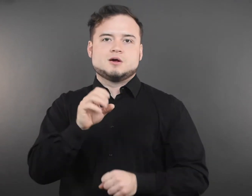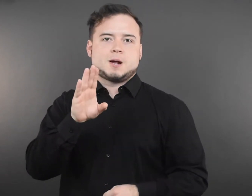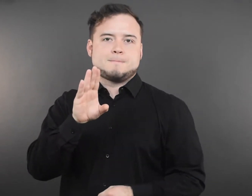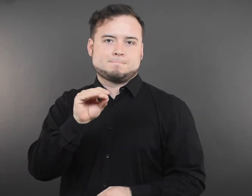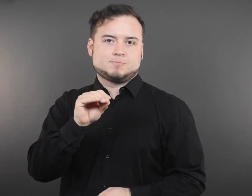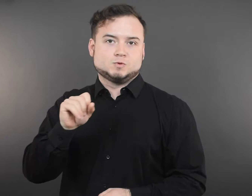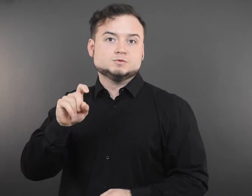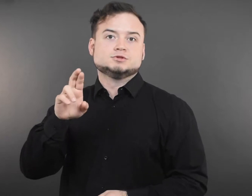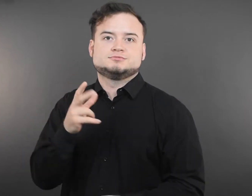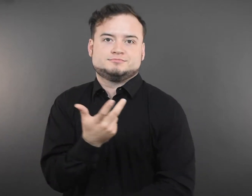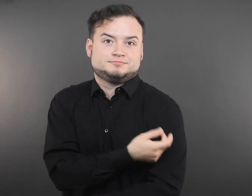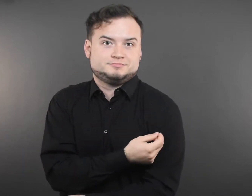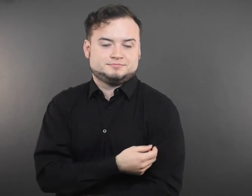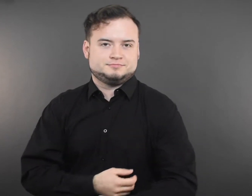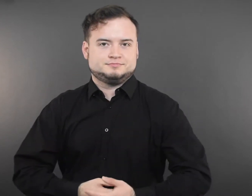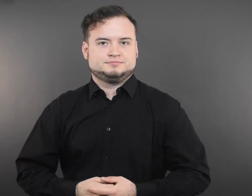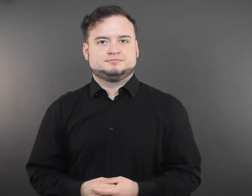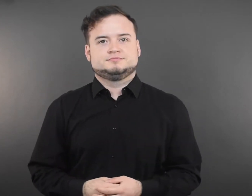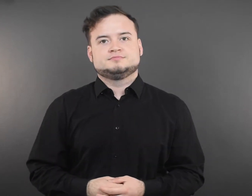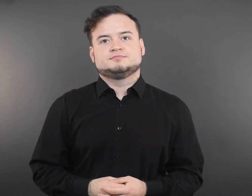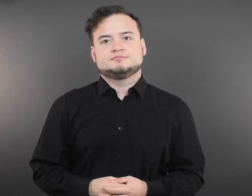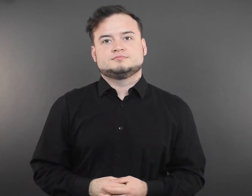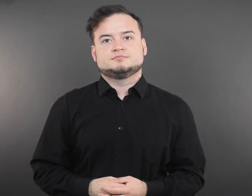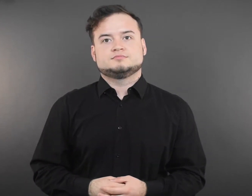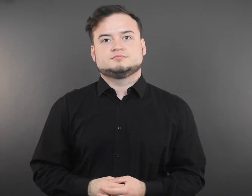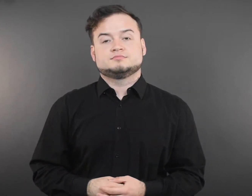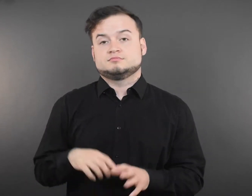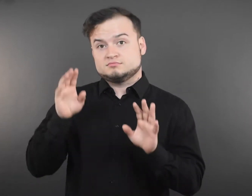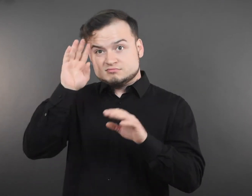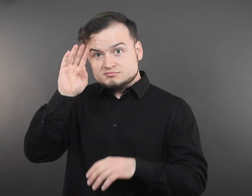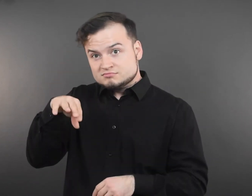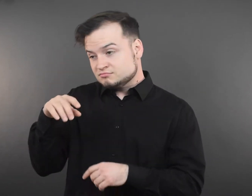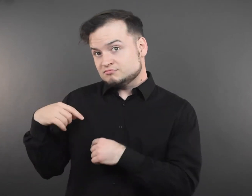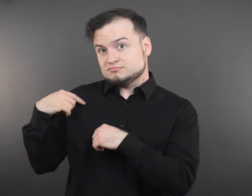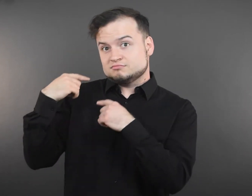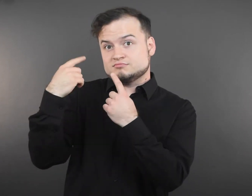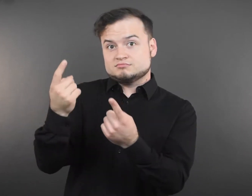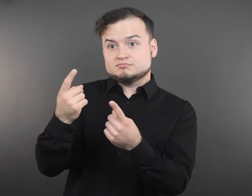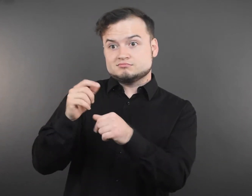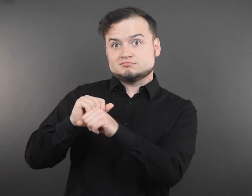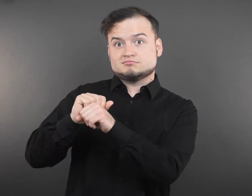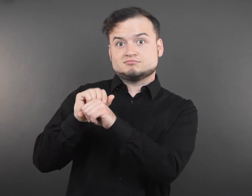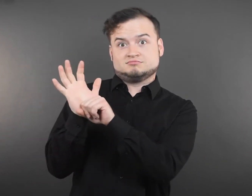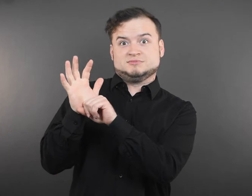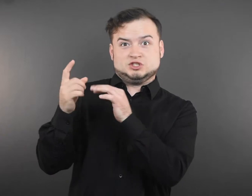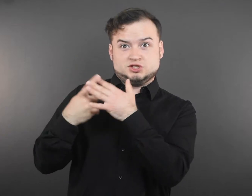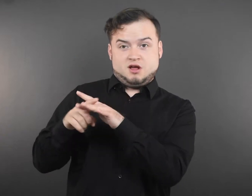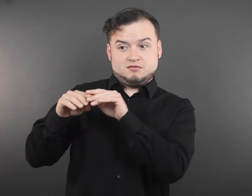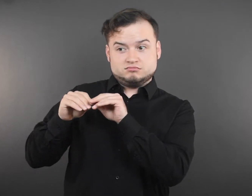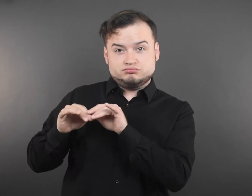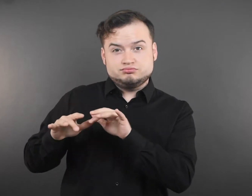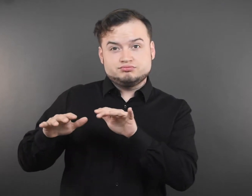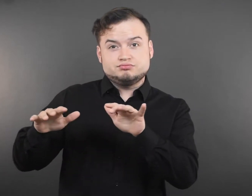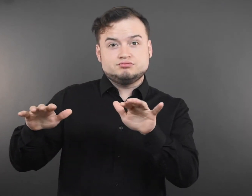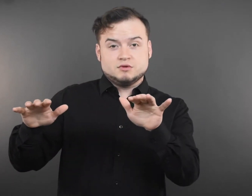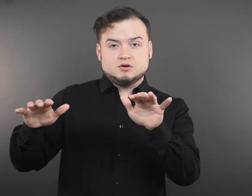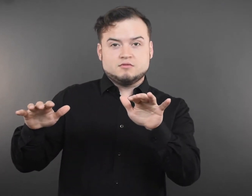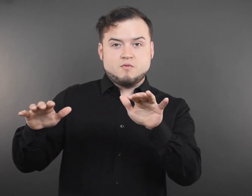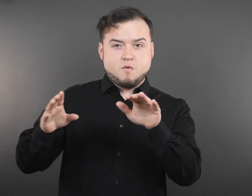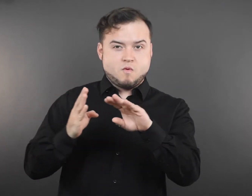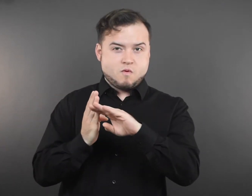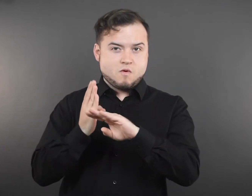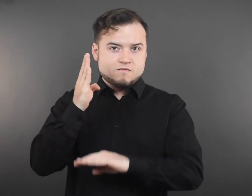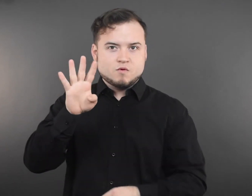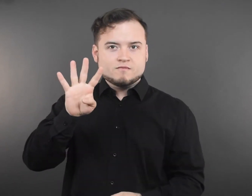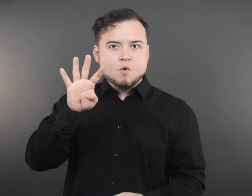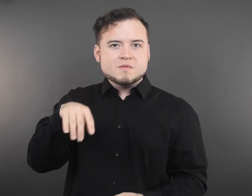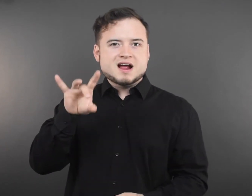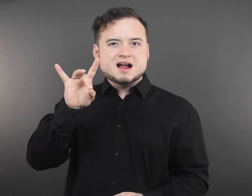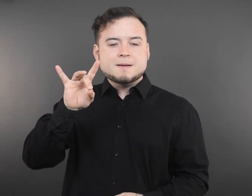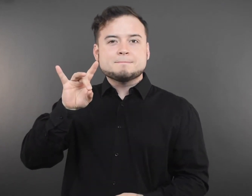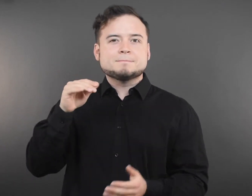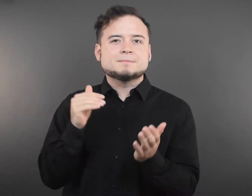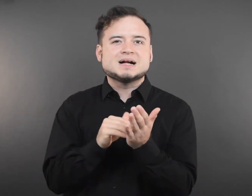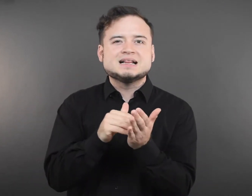Since the pandemic began, more than 4.8 million children ages 5 through 11 have